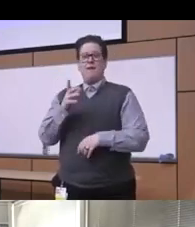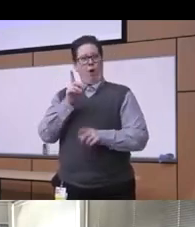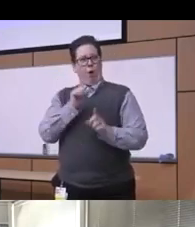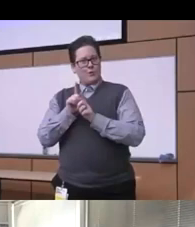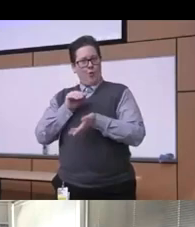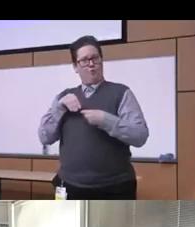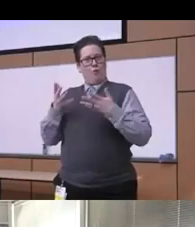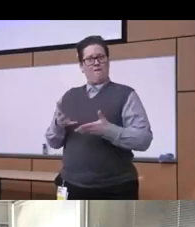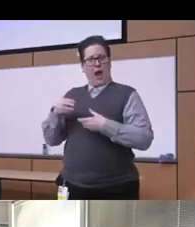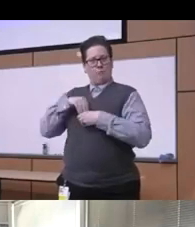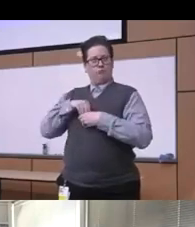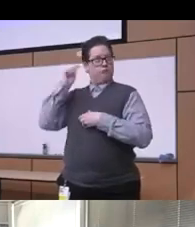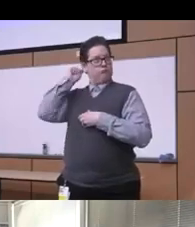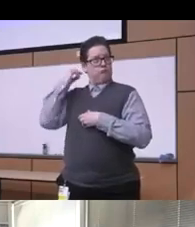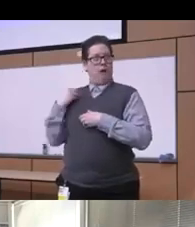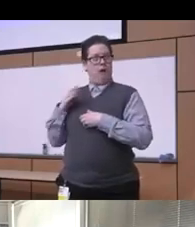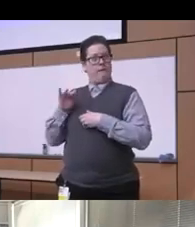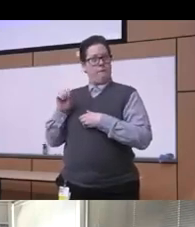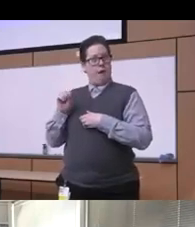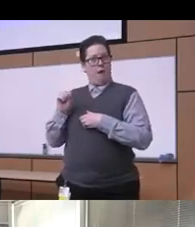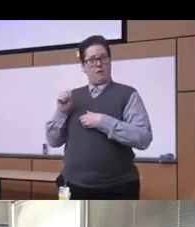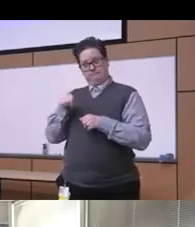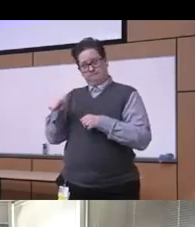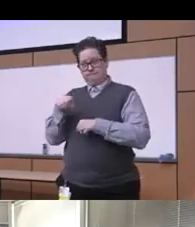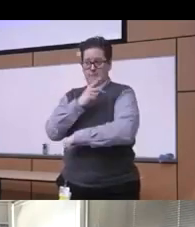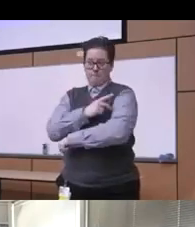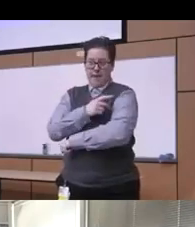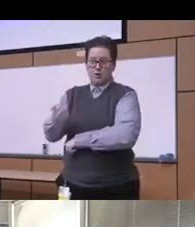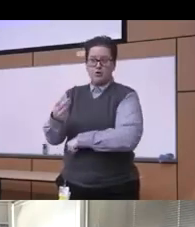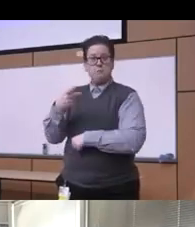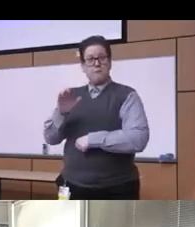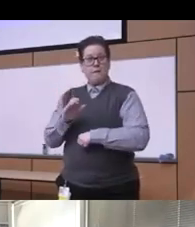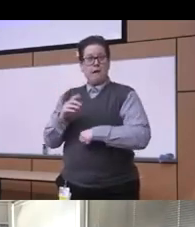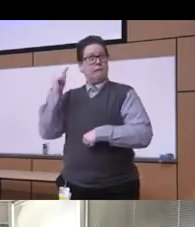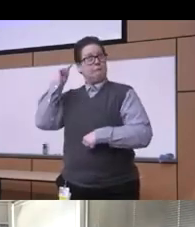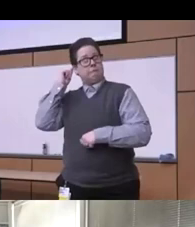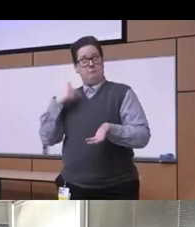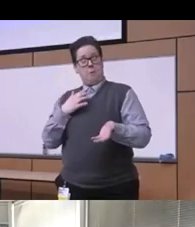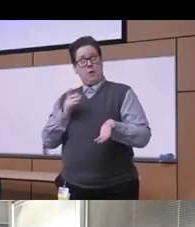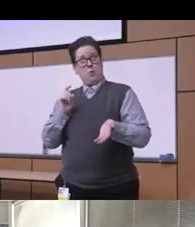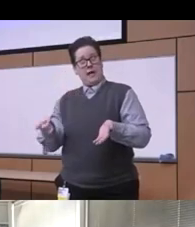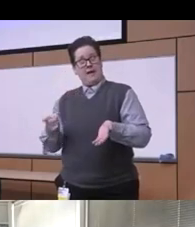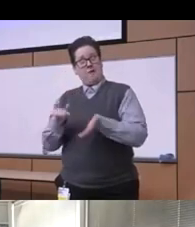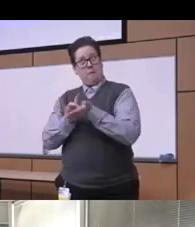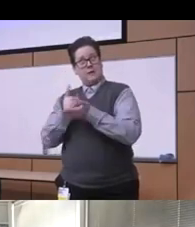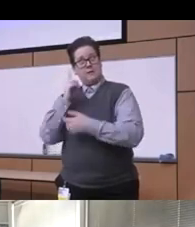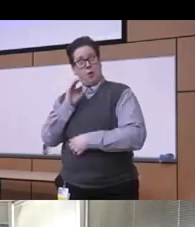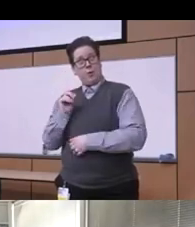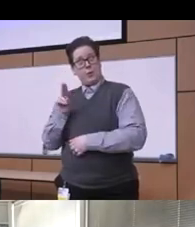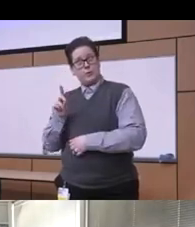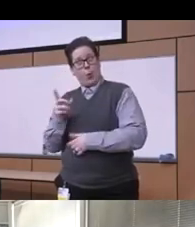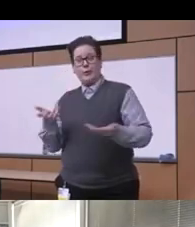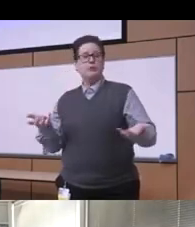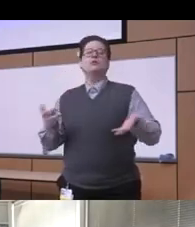when it comes to working with the people of color so what can we do to address inequities